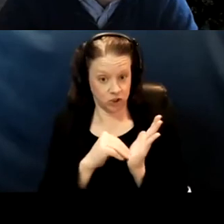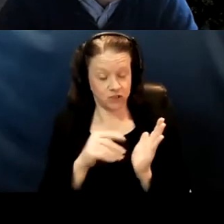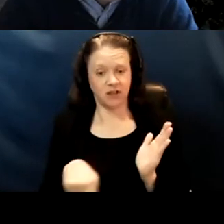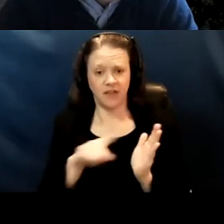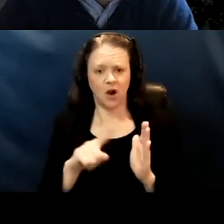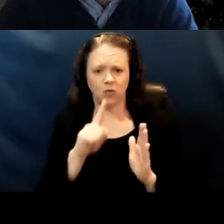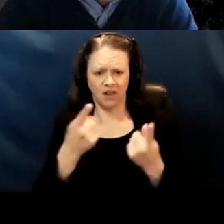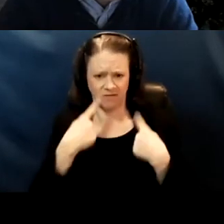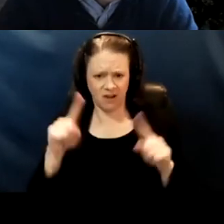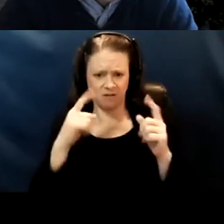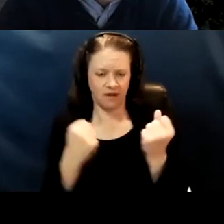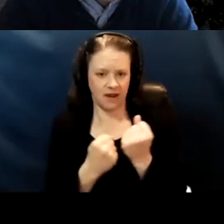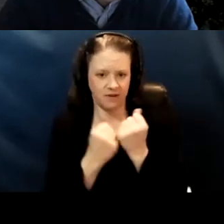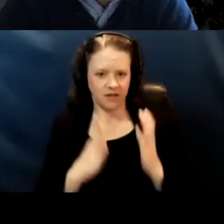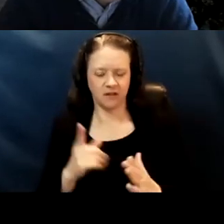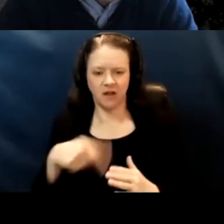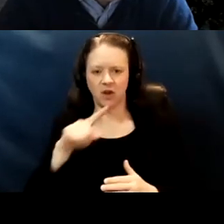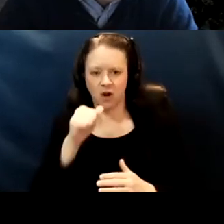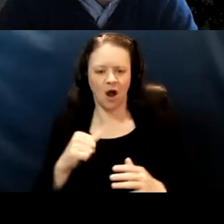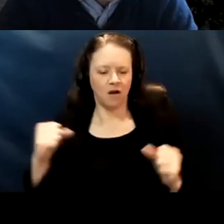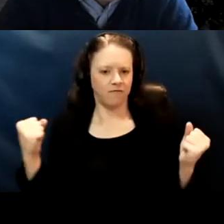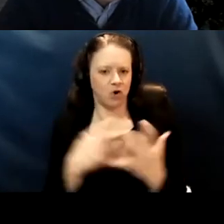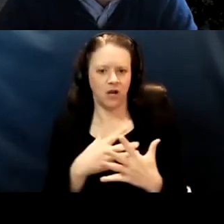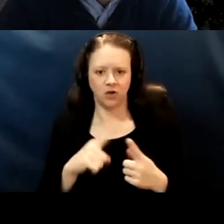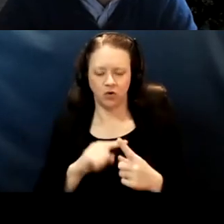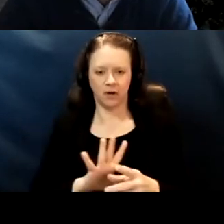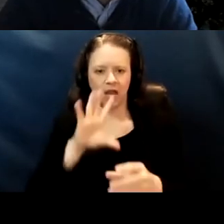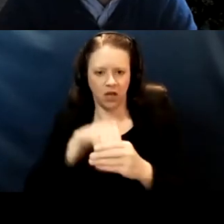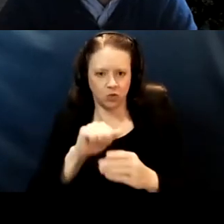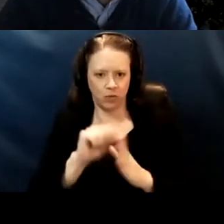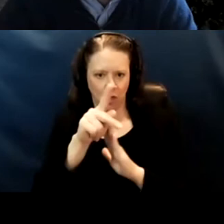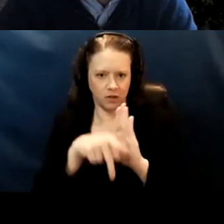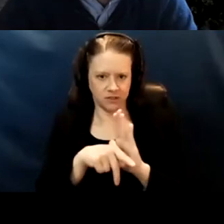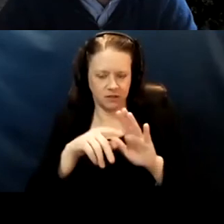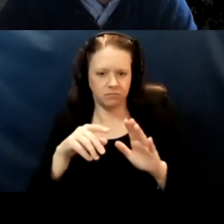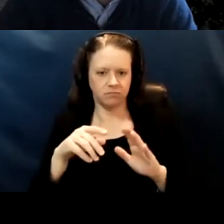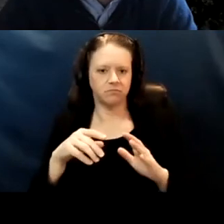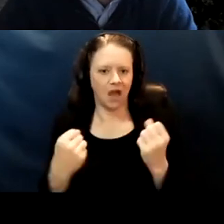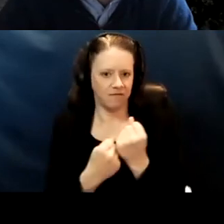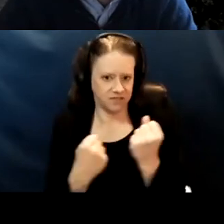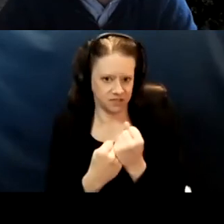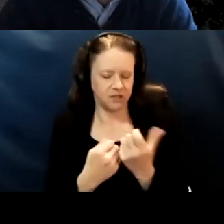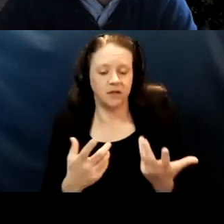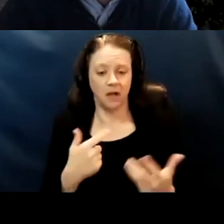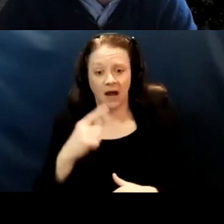and they're not afraid to engage in policy advocacy. So I feel like when it, when it becomes right